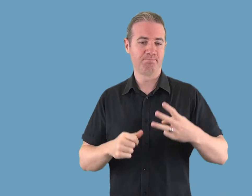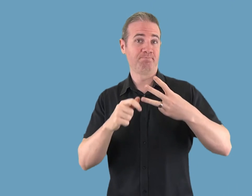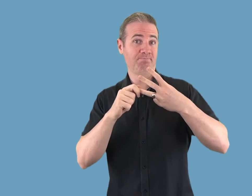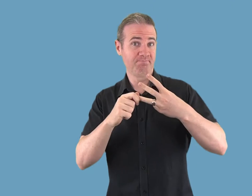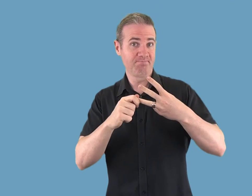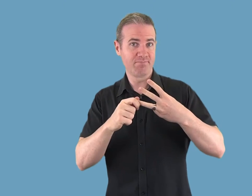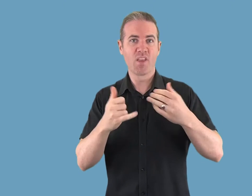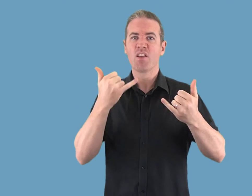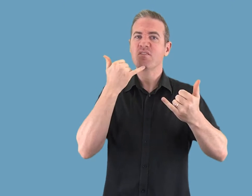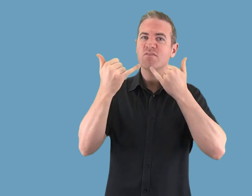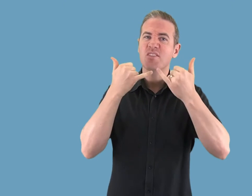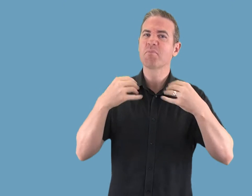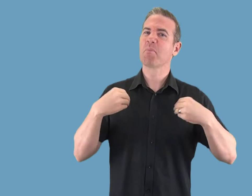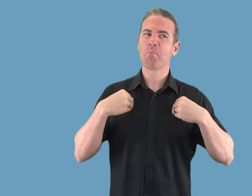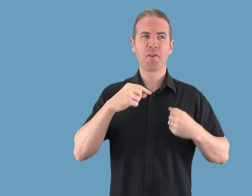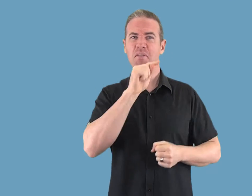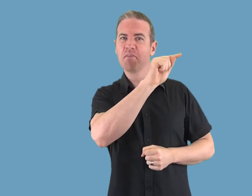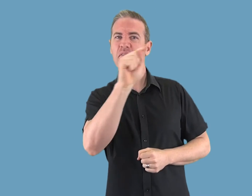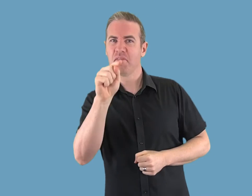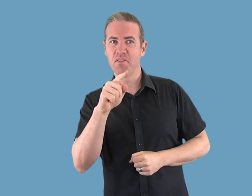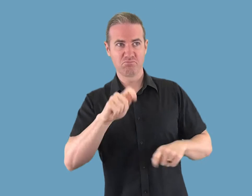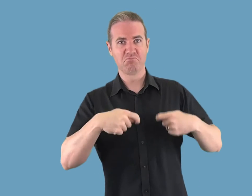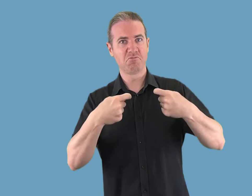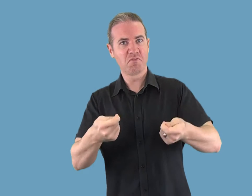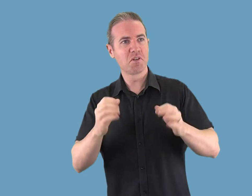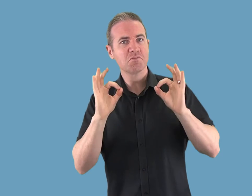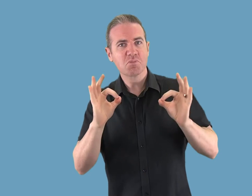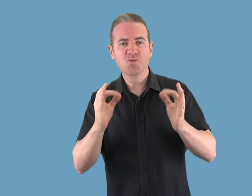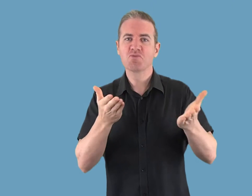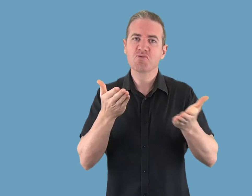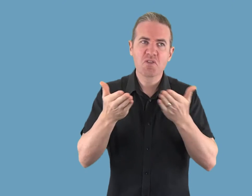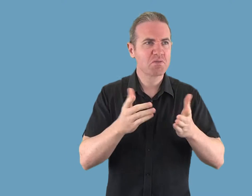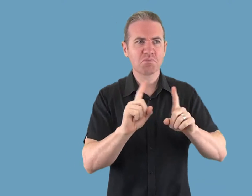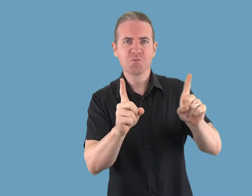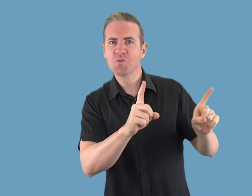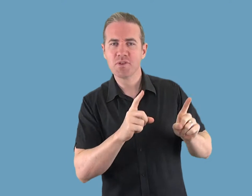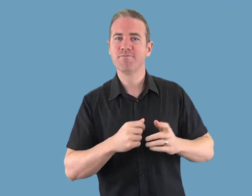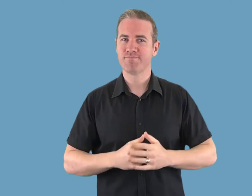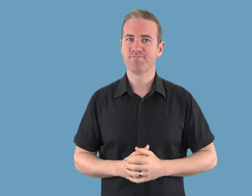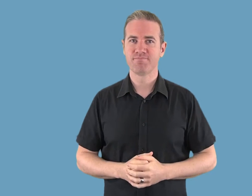* special services available from telcos